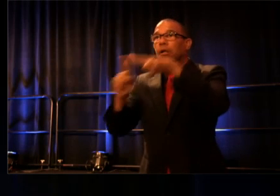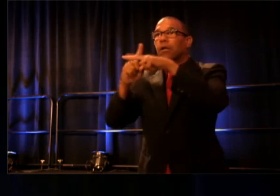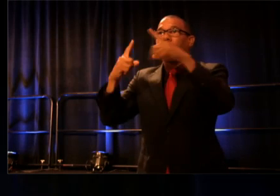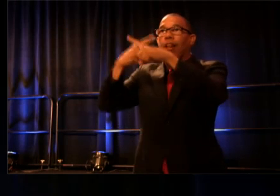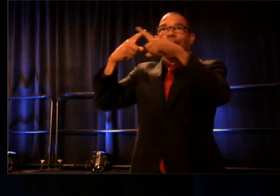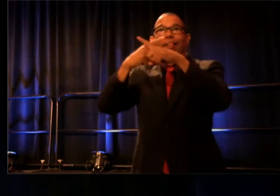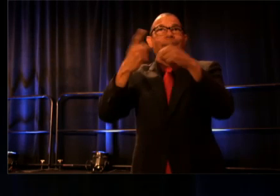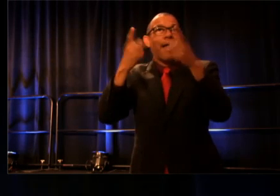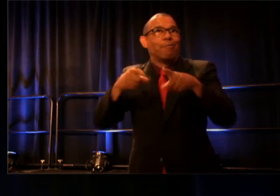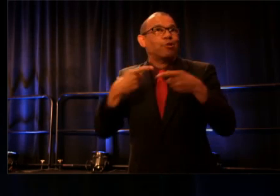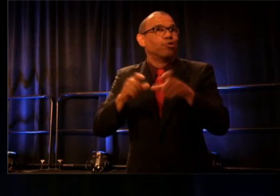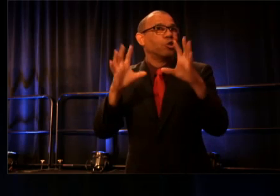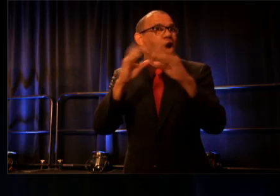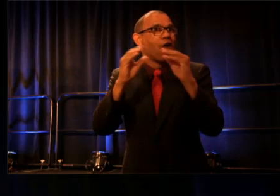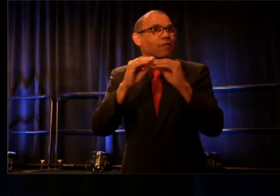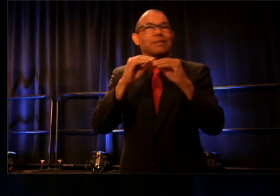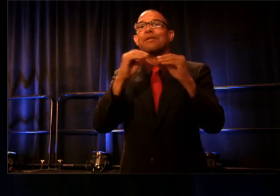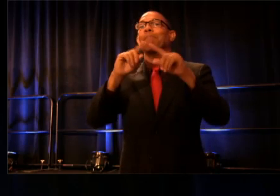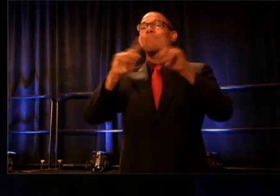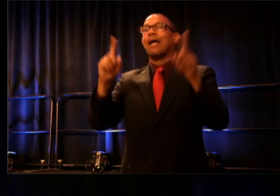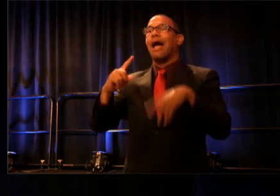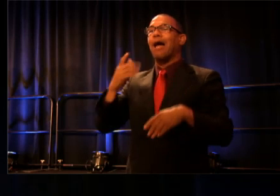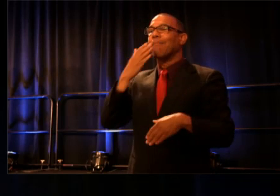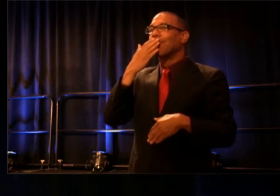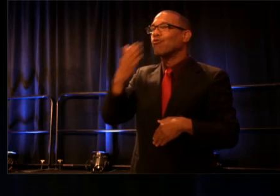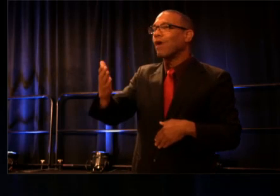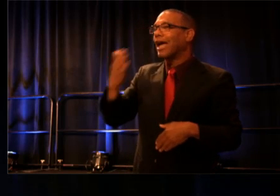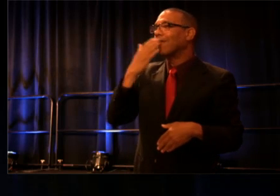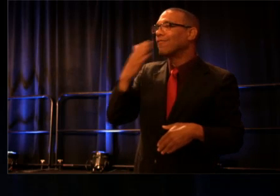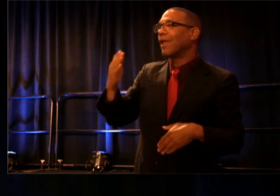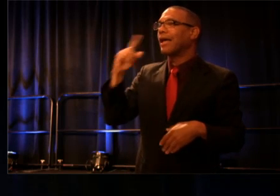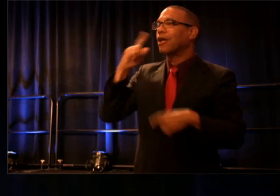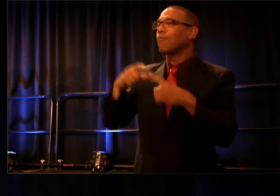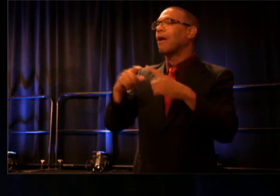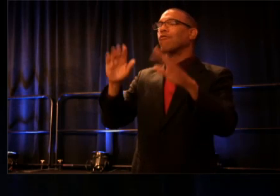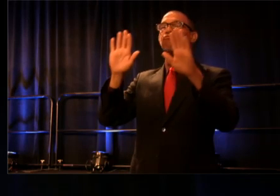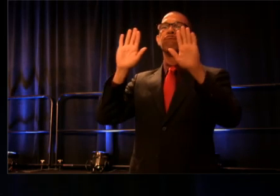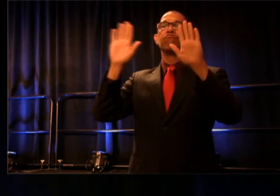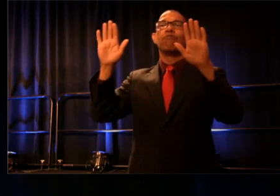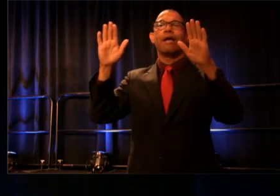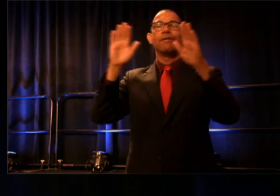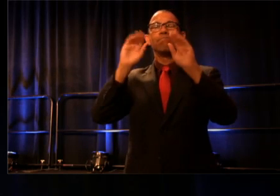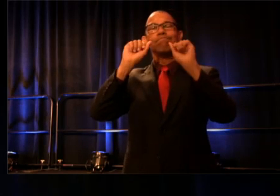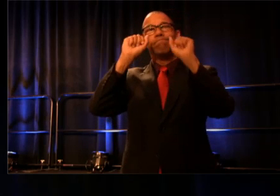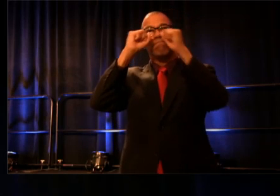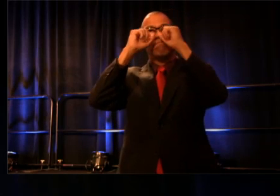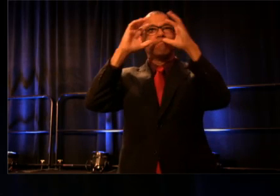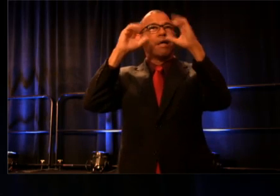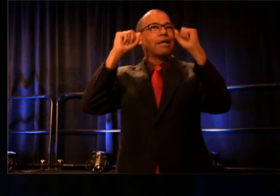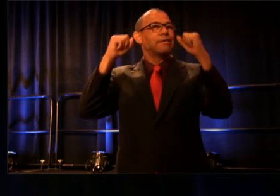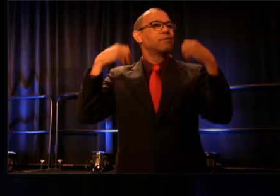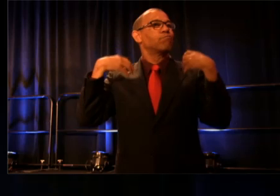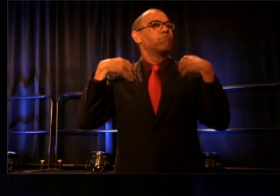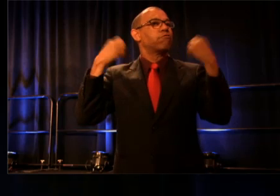about all the brave and amazing things you all are creating, and when I get to watch Anna Deavere Smith